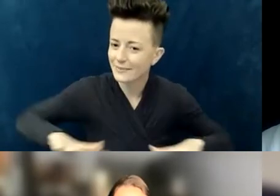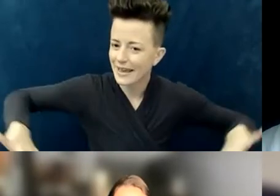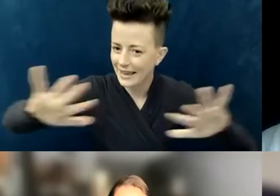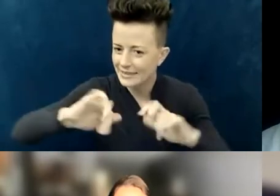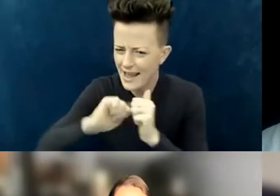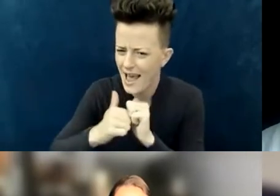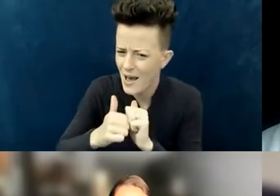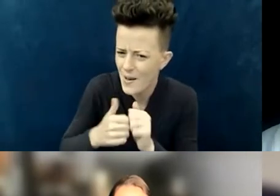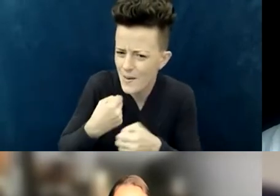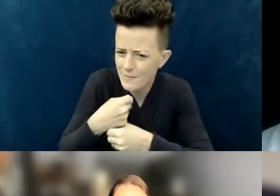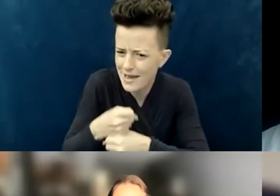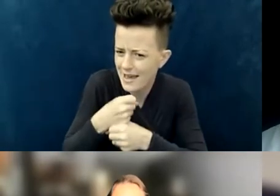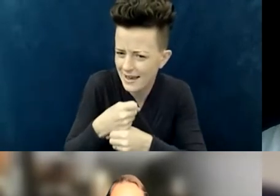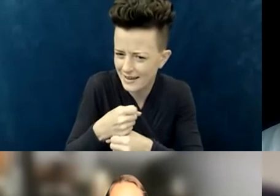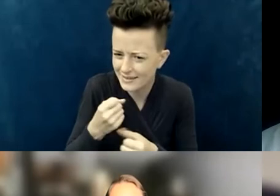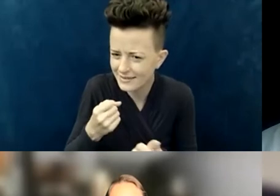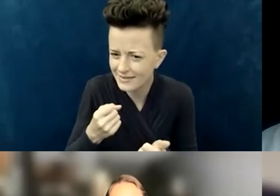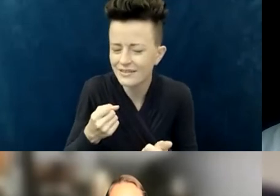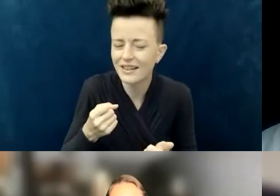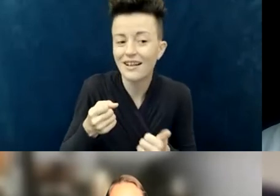There's another question that I'm gonna combine with this one...